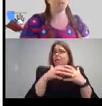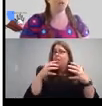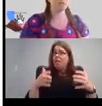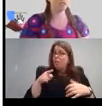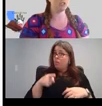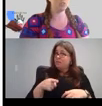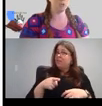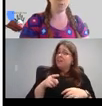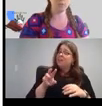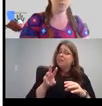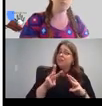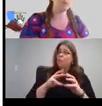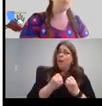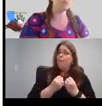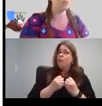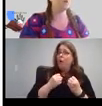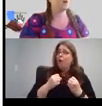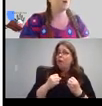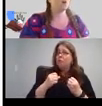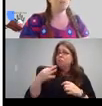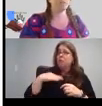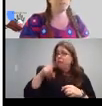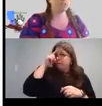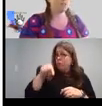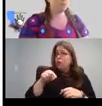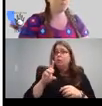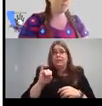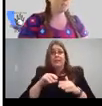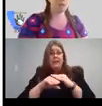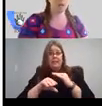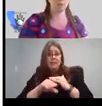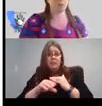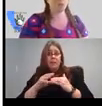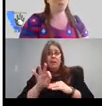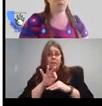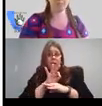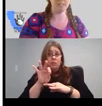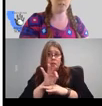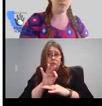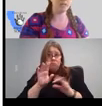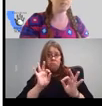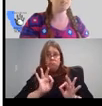accommodations work the way they were supposed to all this information helps us when we go out to seek grants, if we need